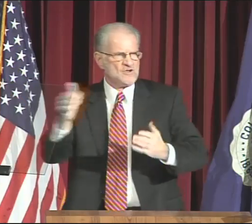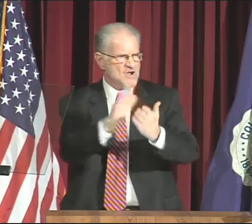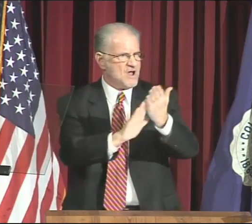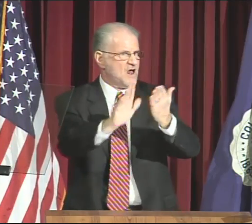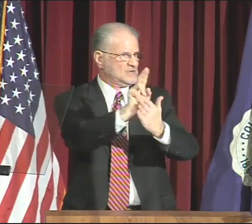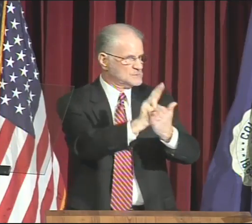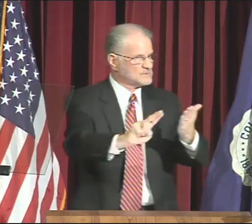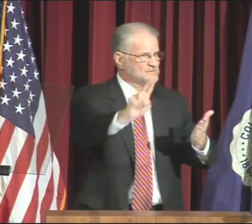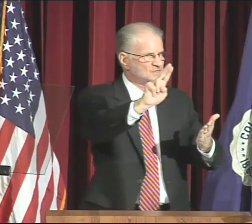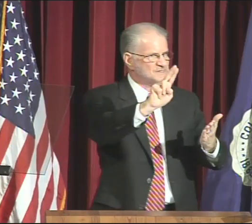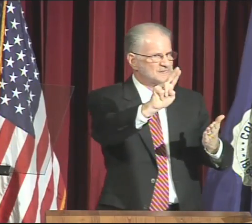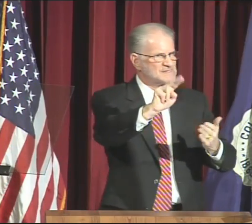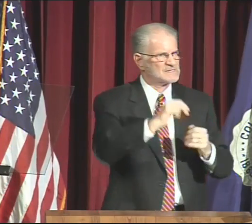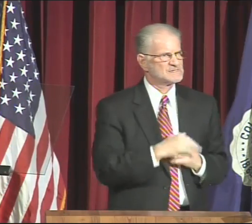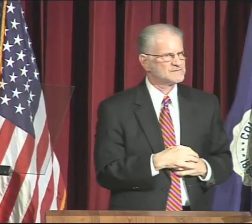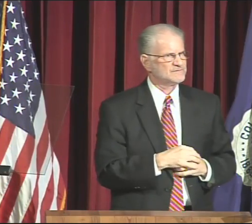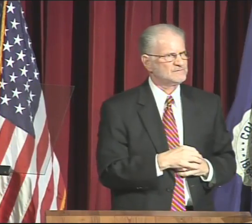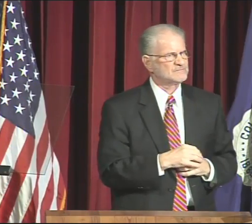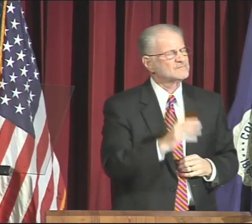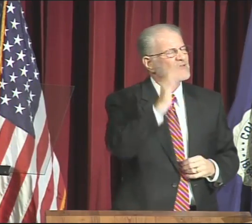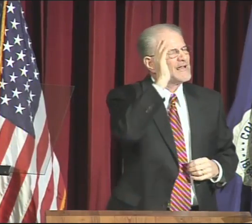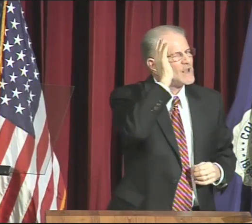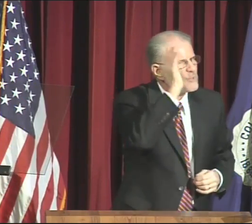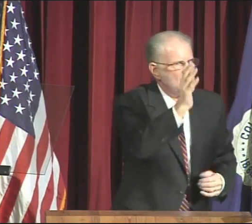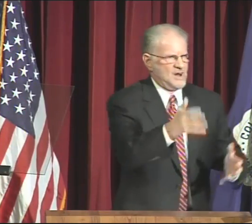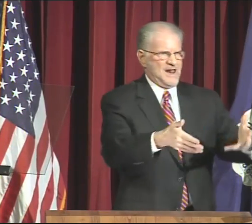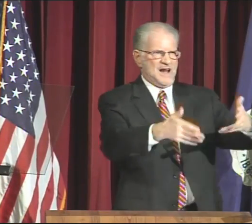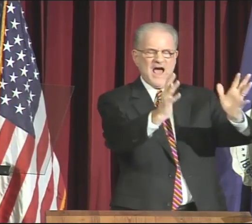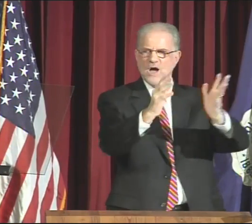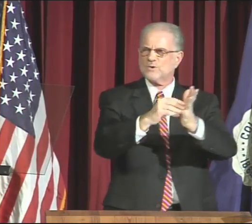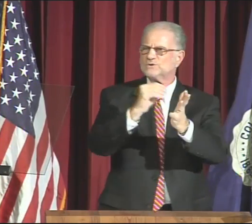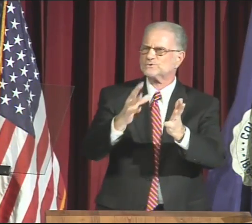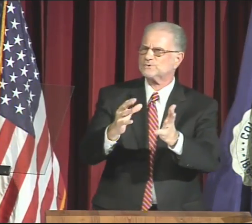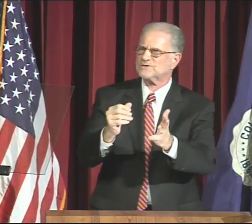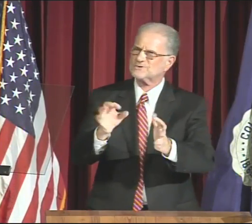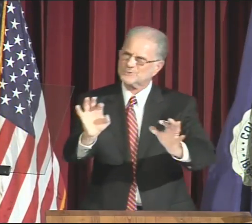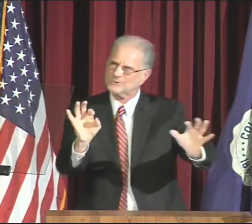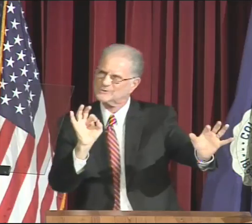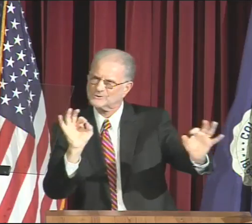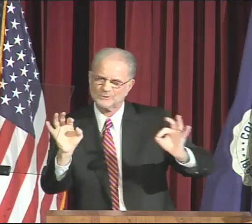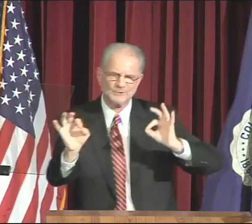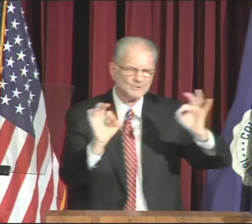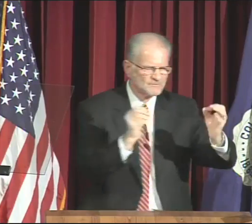and universities as well as with other colleges and universities.